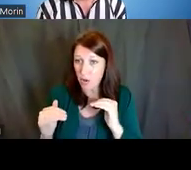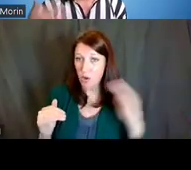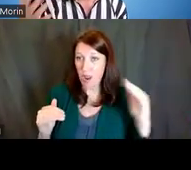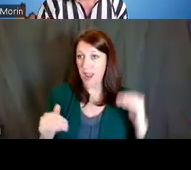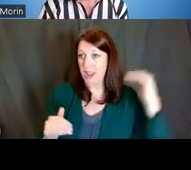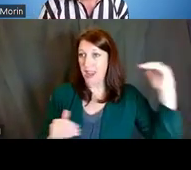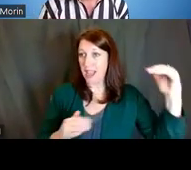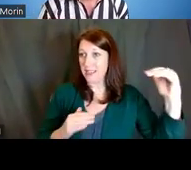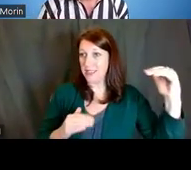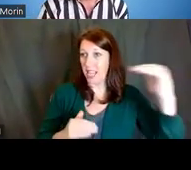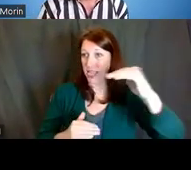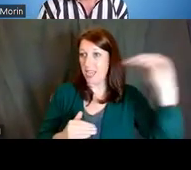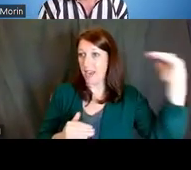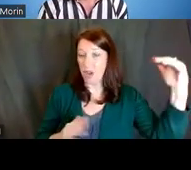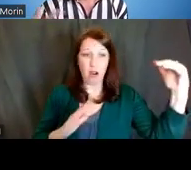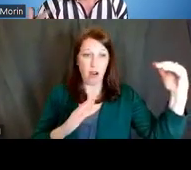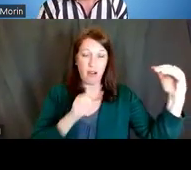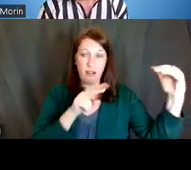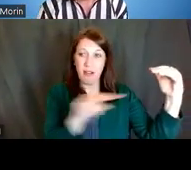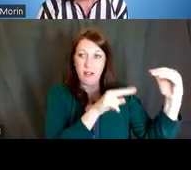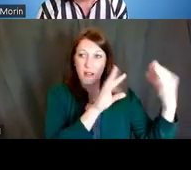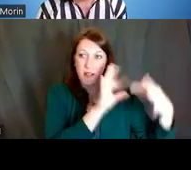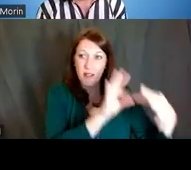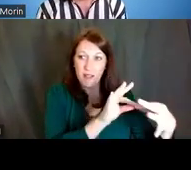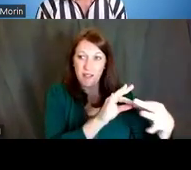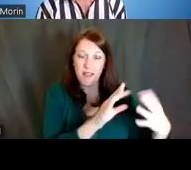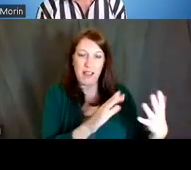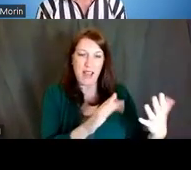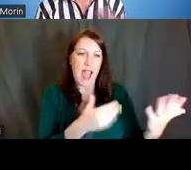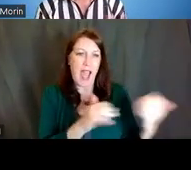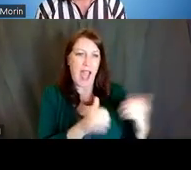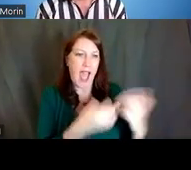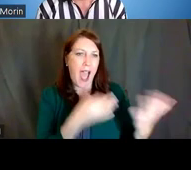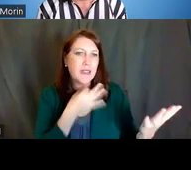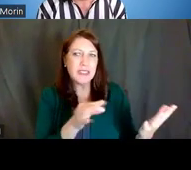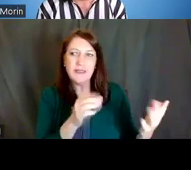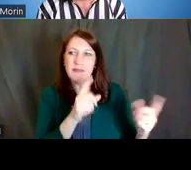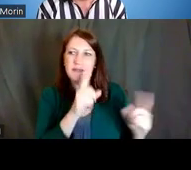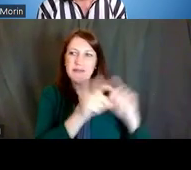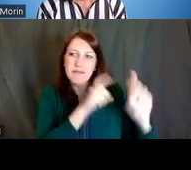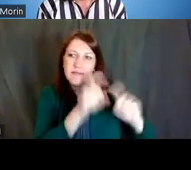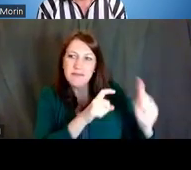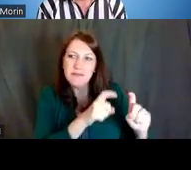and how they succeeded in getting their grant application, or other things that they can provide advice on.